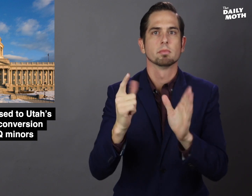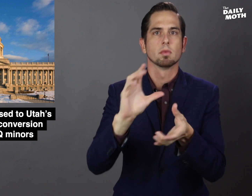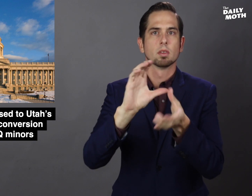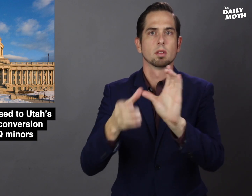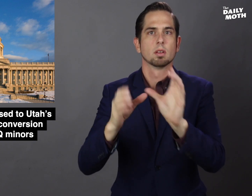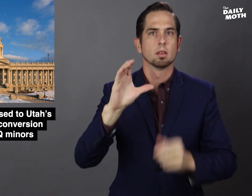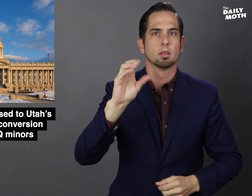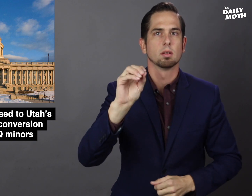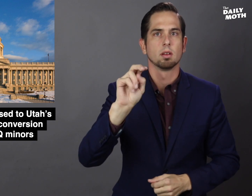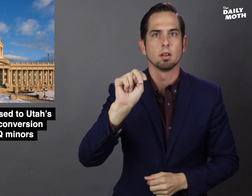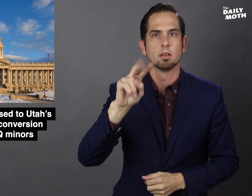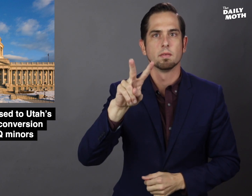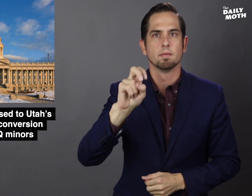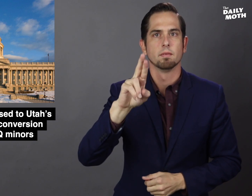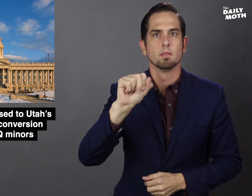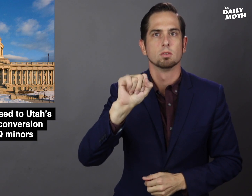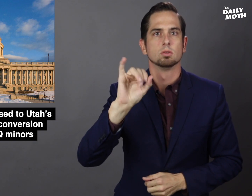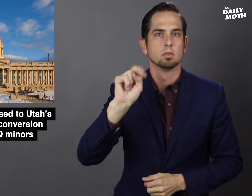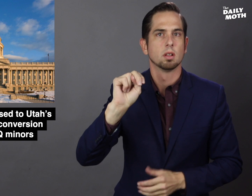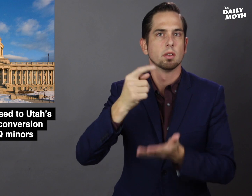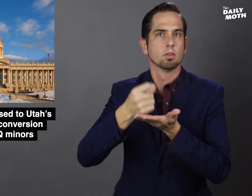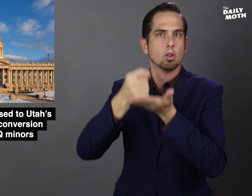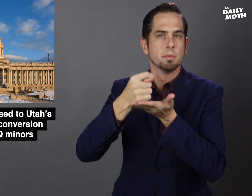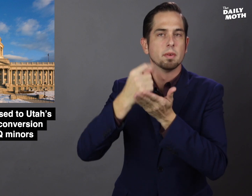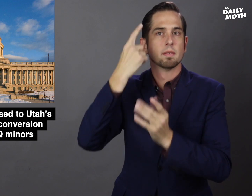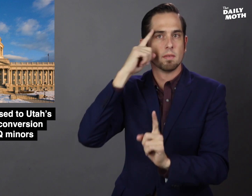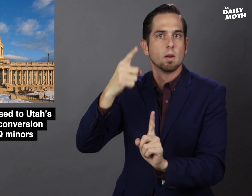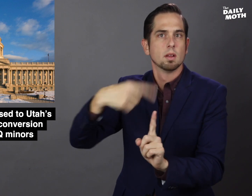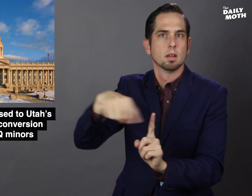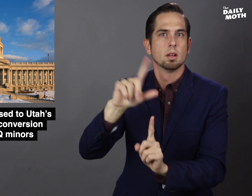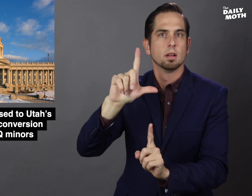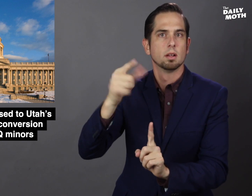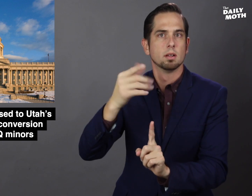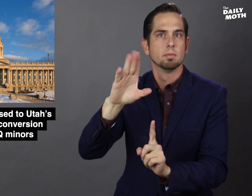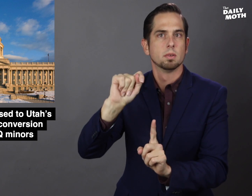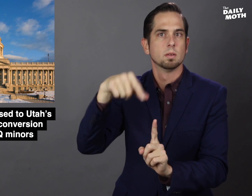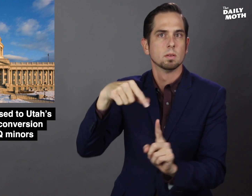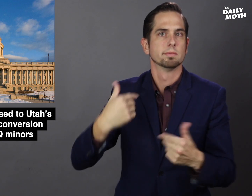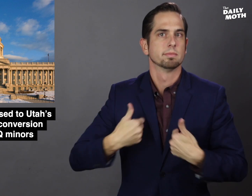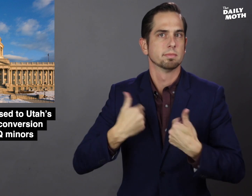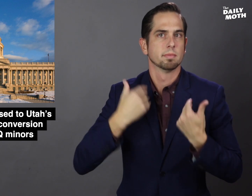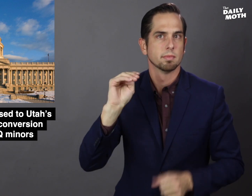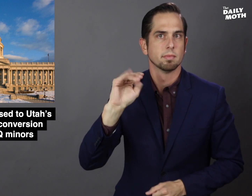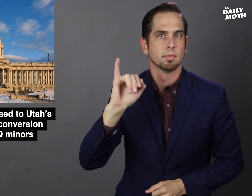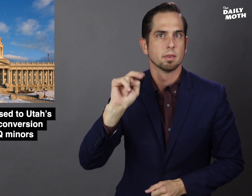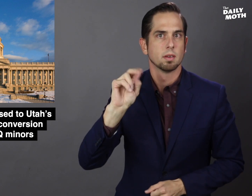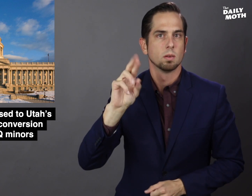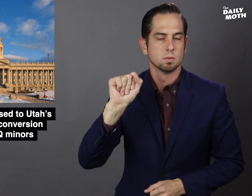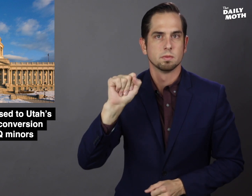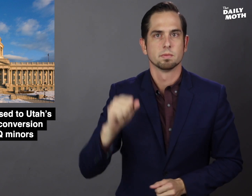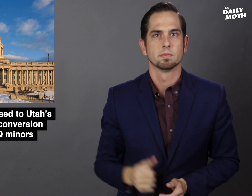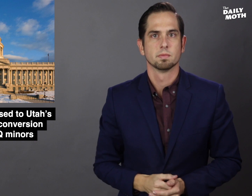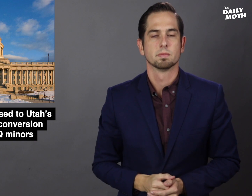conversion therapy for LGBTQ minors.